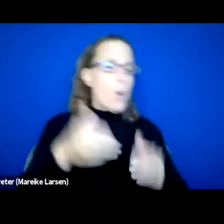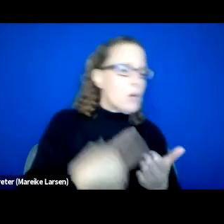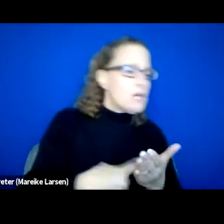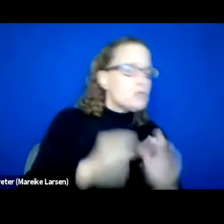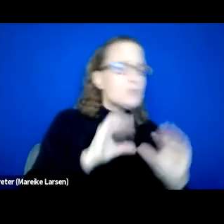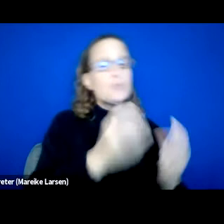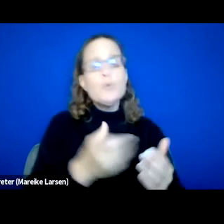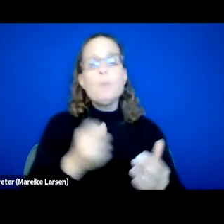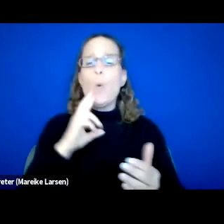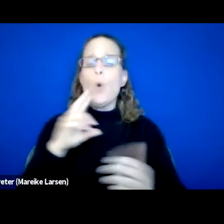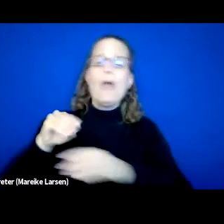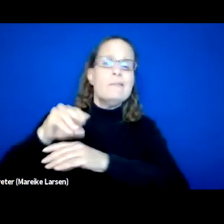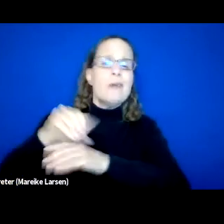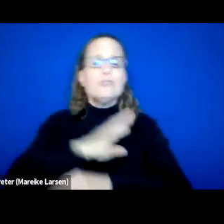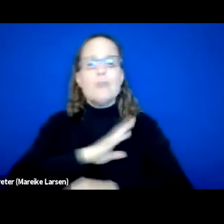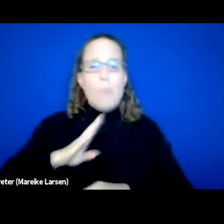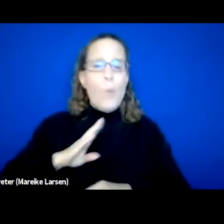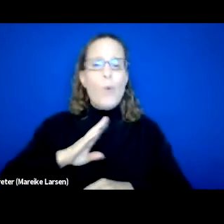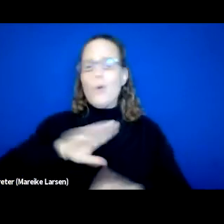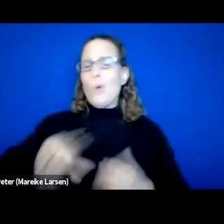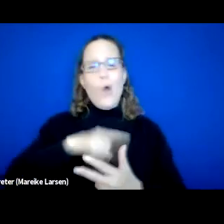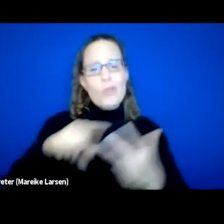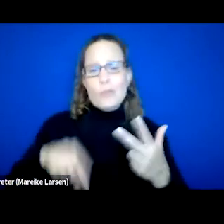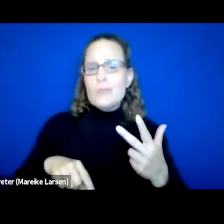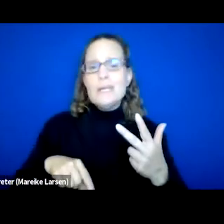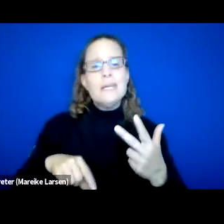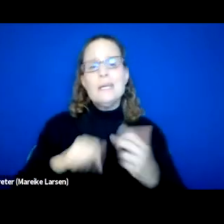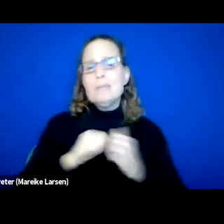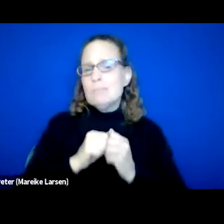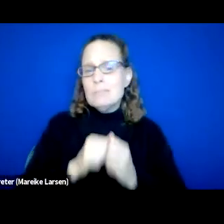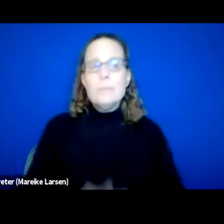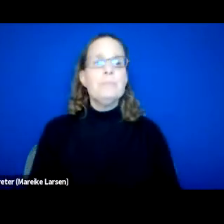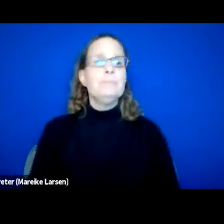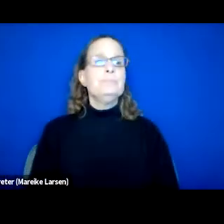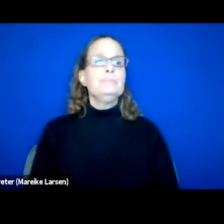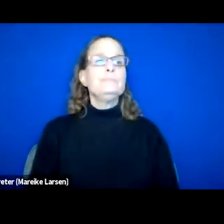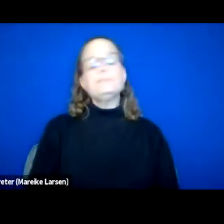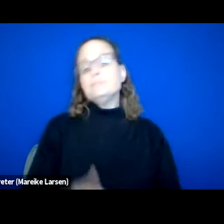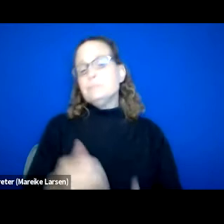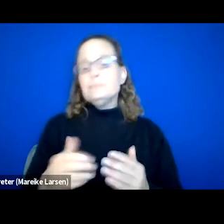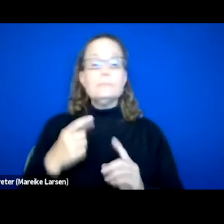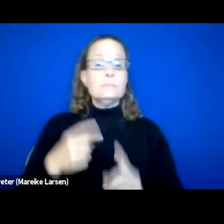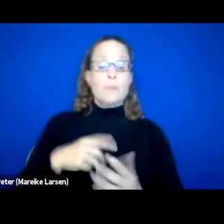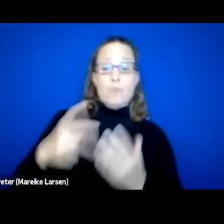or they do some combination of all of these things. So program monitoring for regulatory